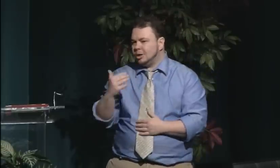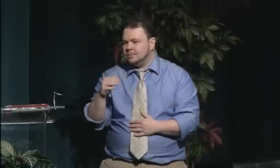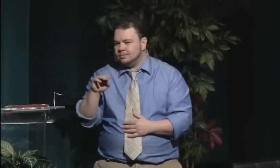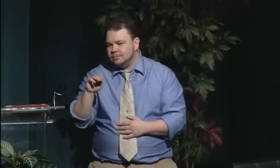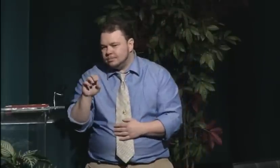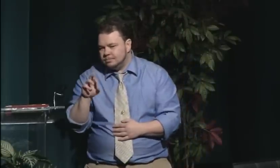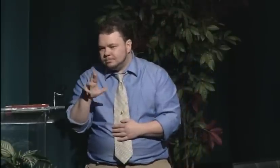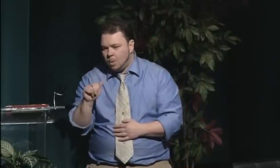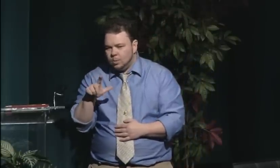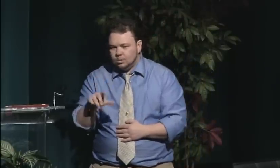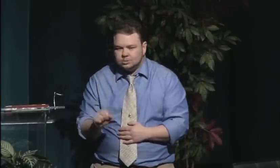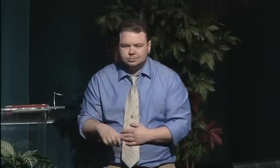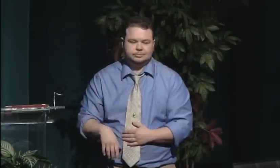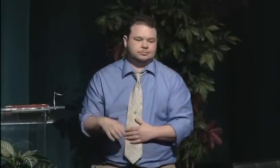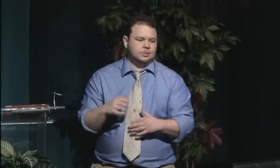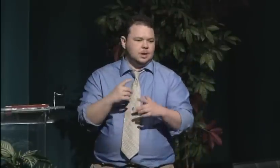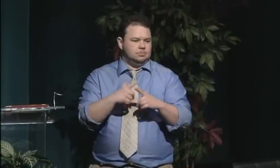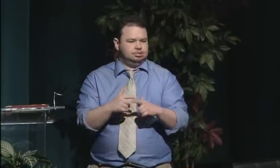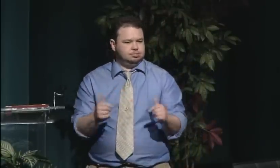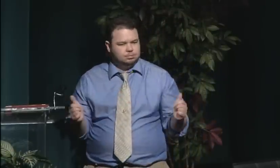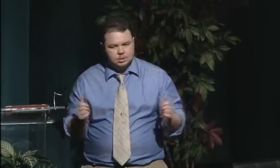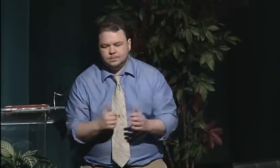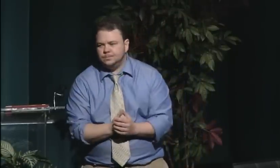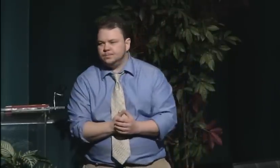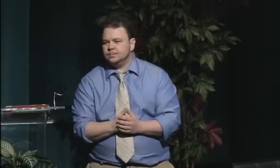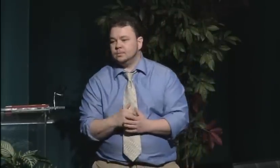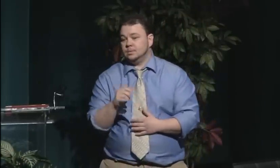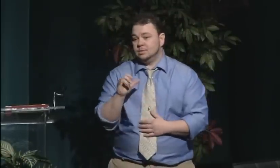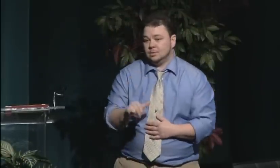It's okay, but I can't see you. I know it's more important for you to see me.